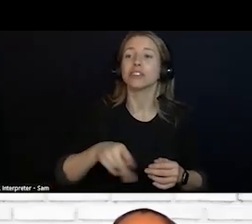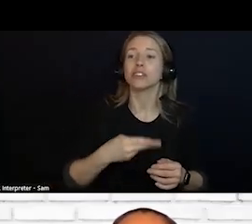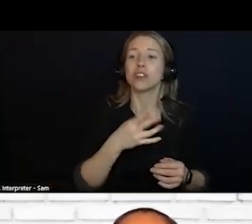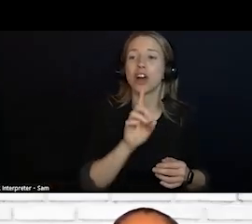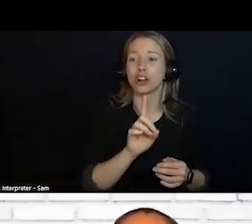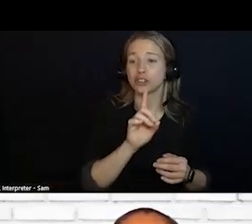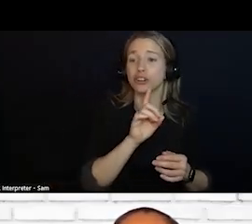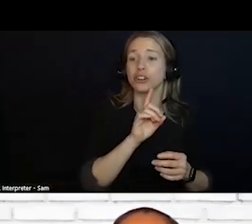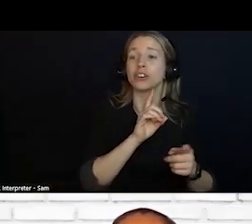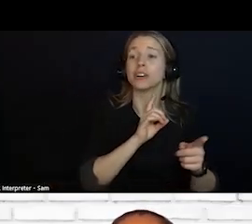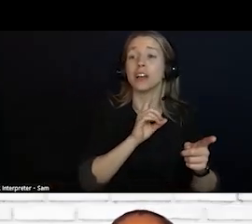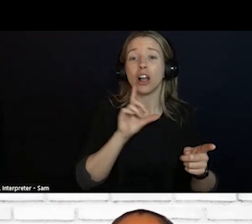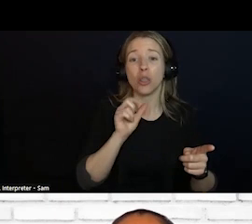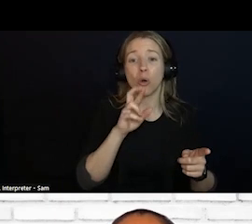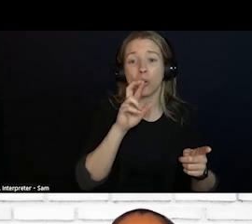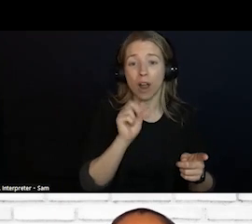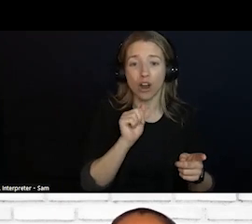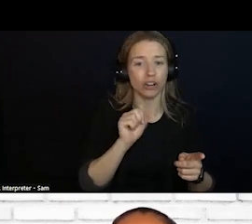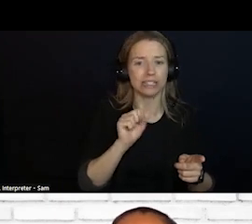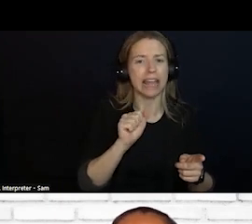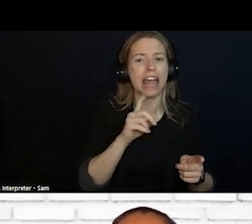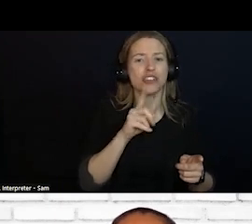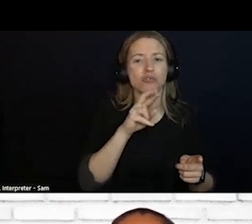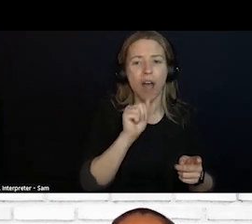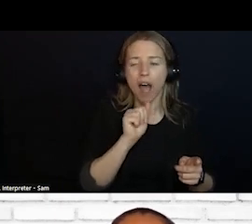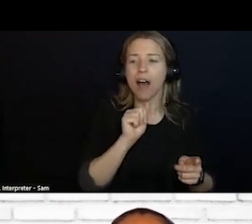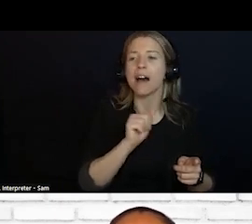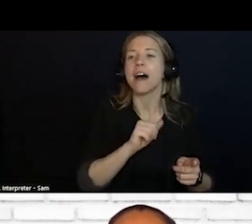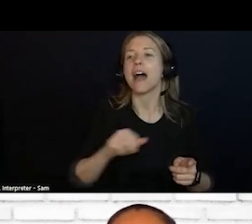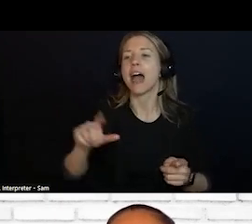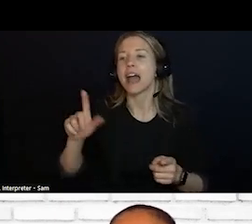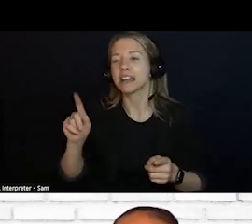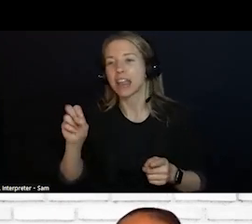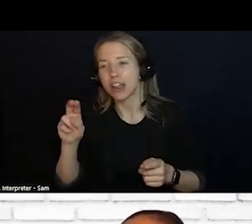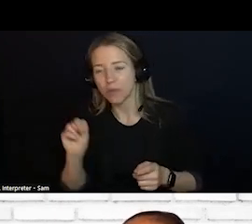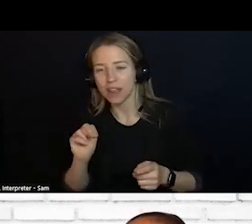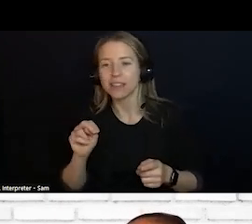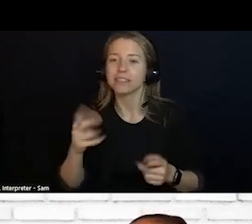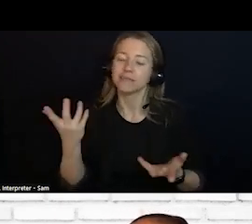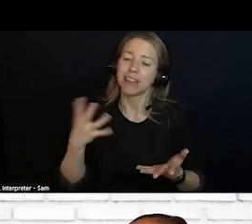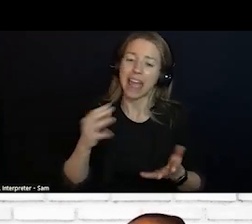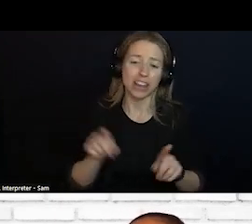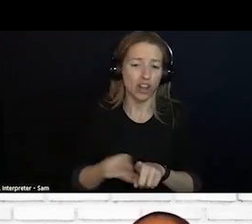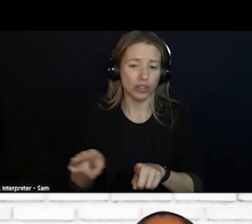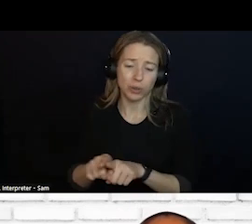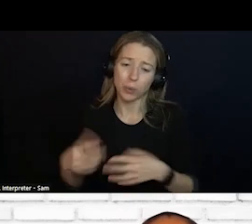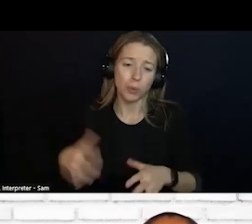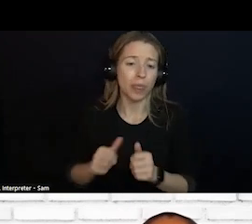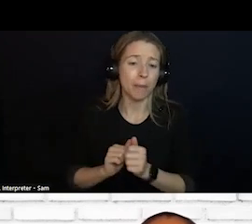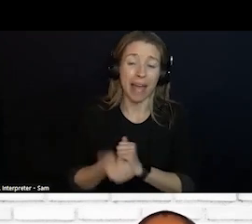AND THE PASSING OF 988. I KNOW THAT WAS A BIG EFFORT. I WANT TO